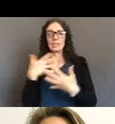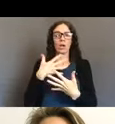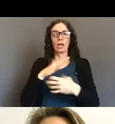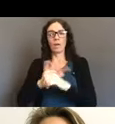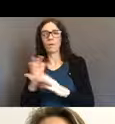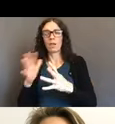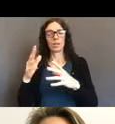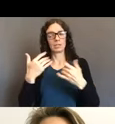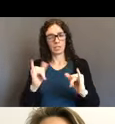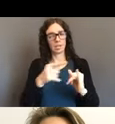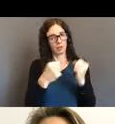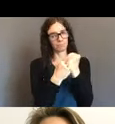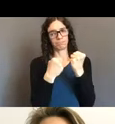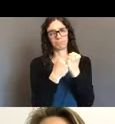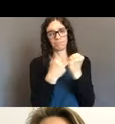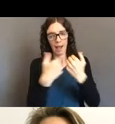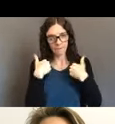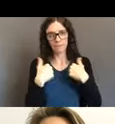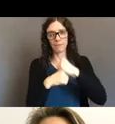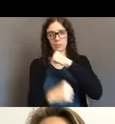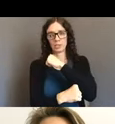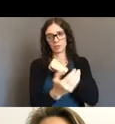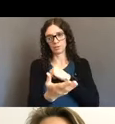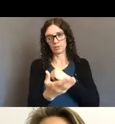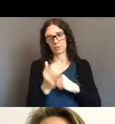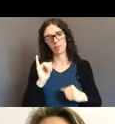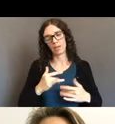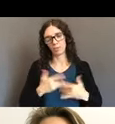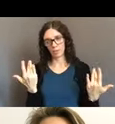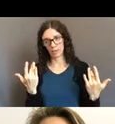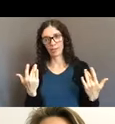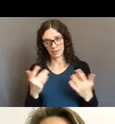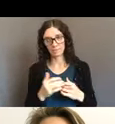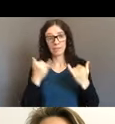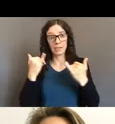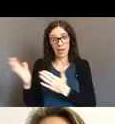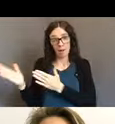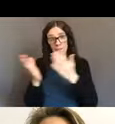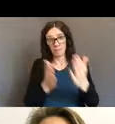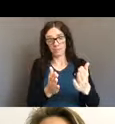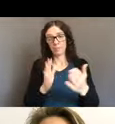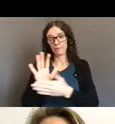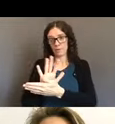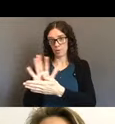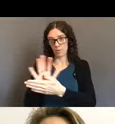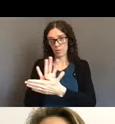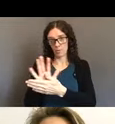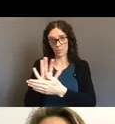And then we will, move to a video from Sara Gelser